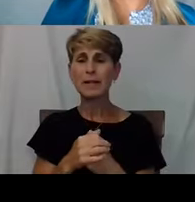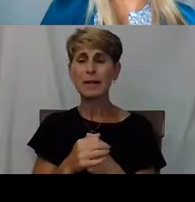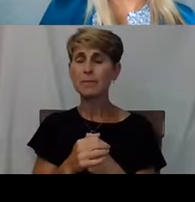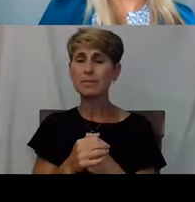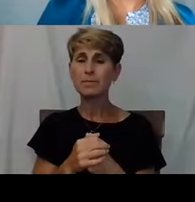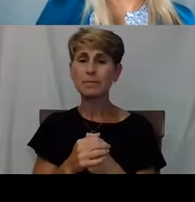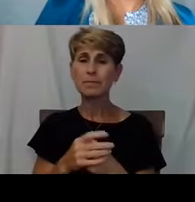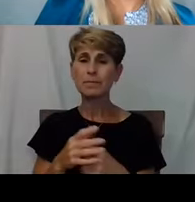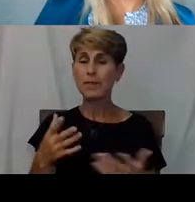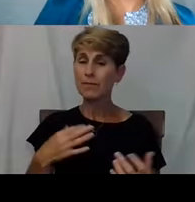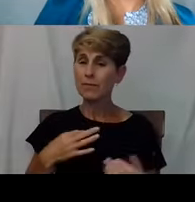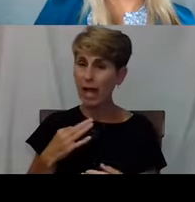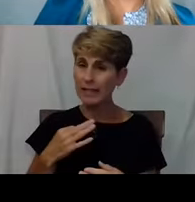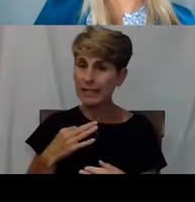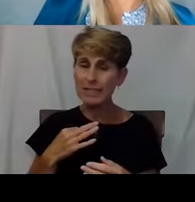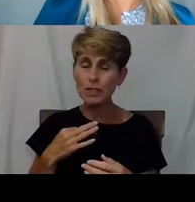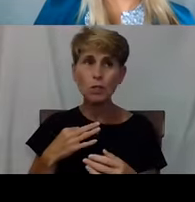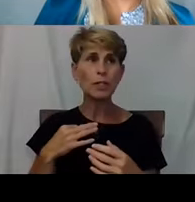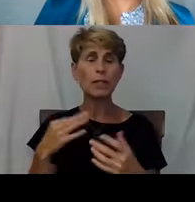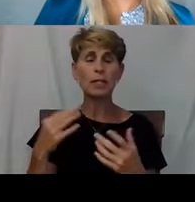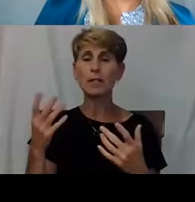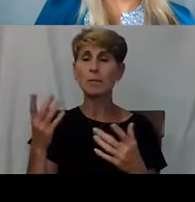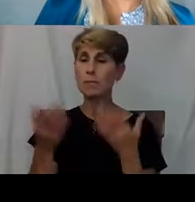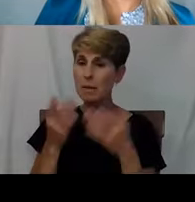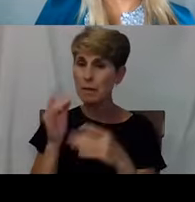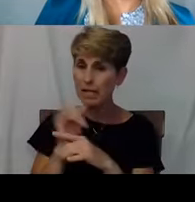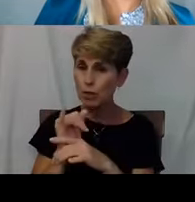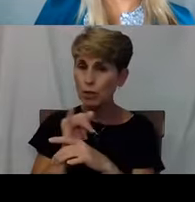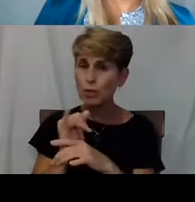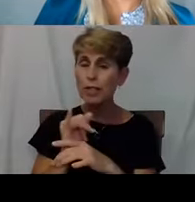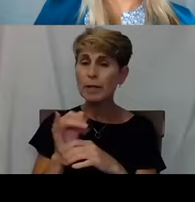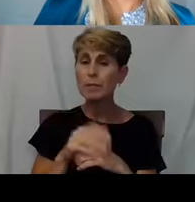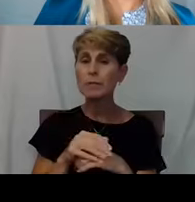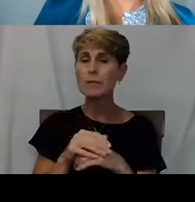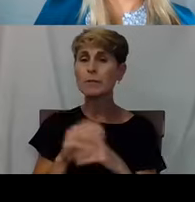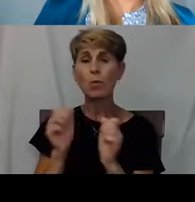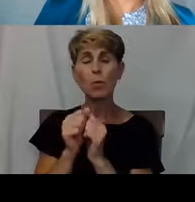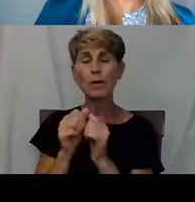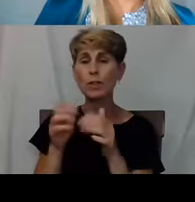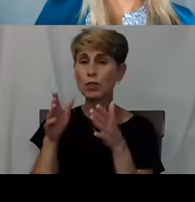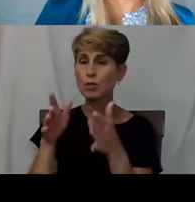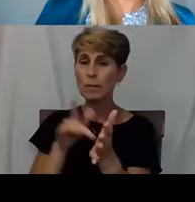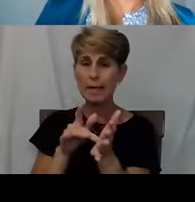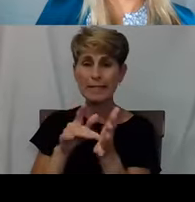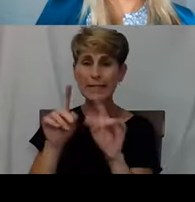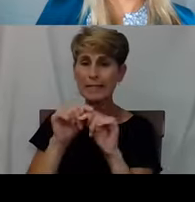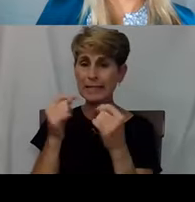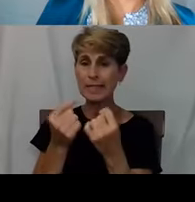doing an internships, working with street medicine teams. And the Street Medicine Institute